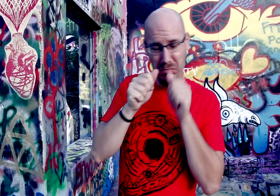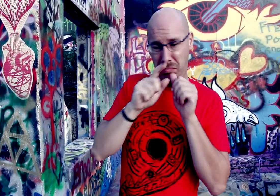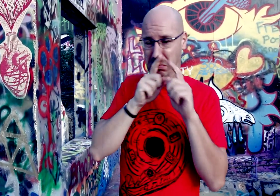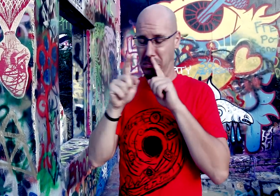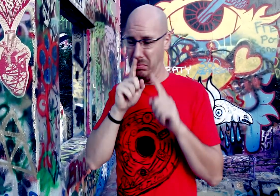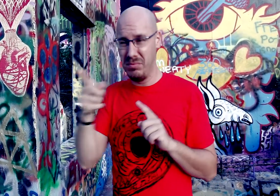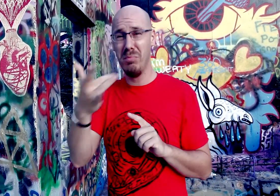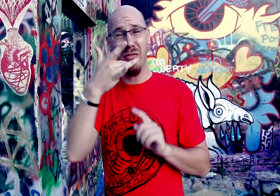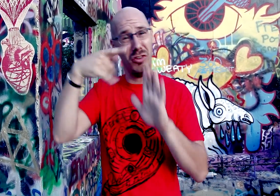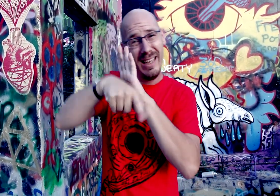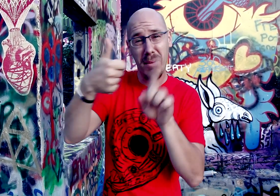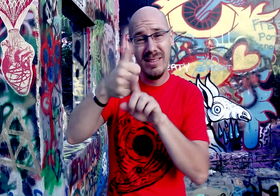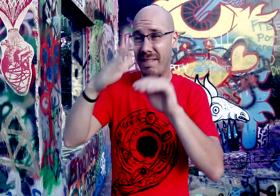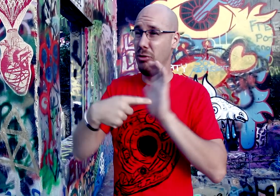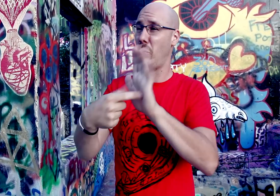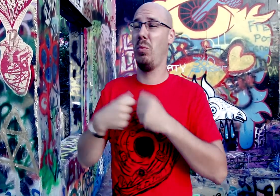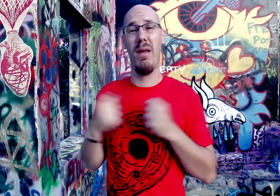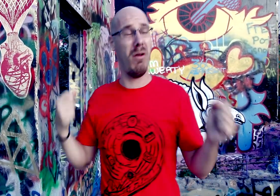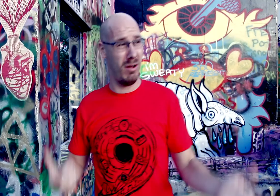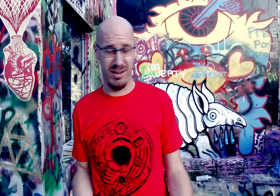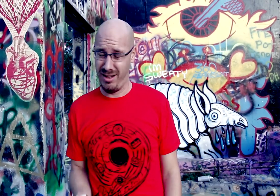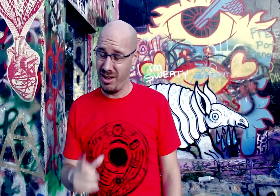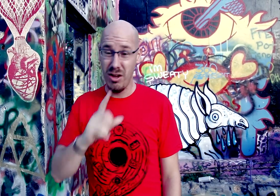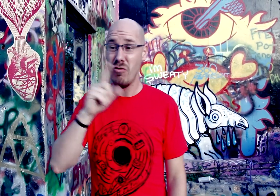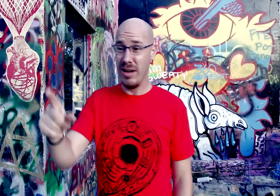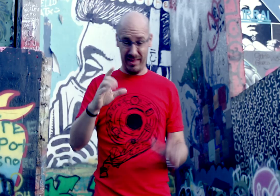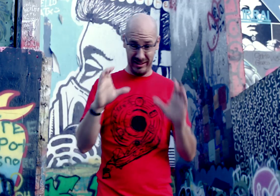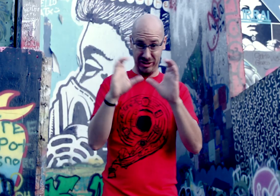When kids are walking 'round the hallway plagued by pain in their heart. A world so hateful some would rather die than be who they are